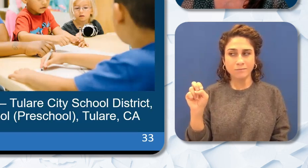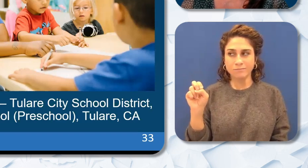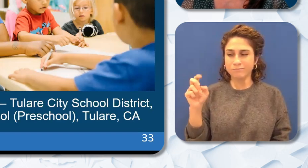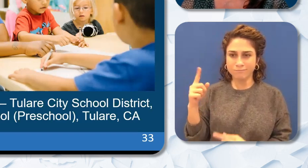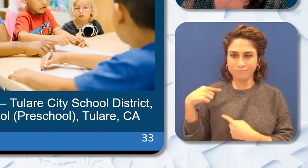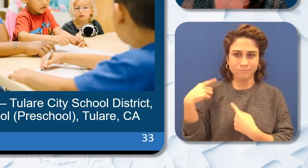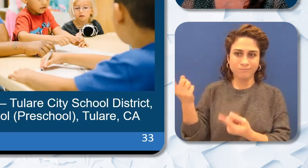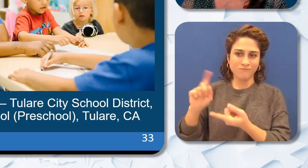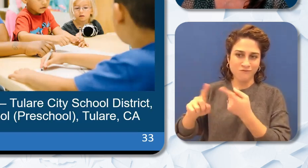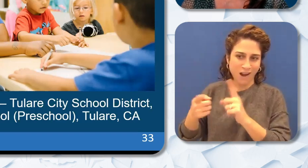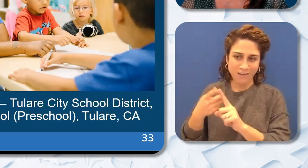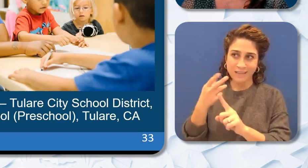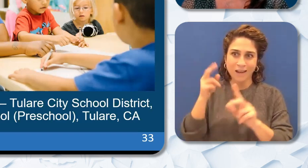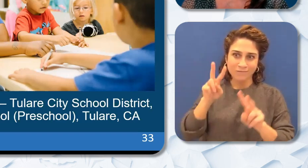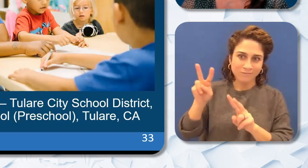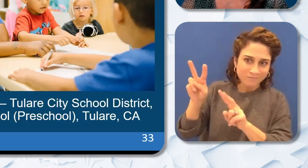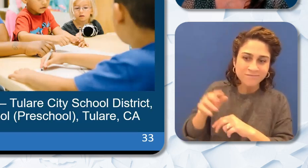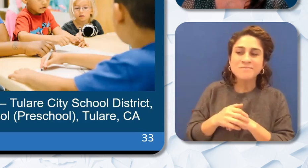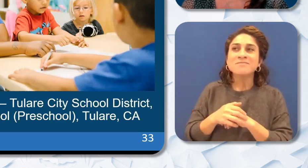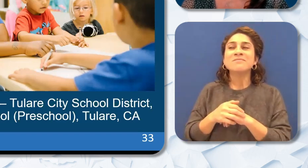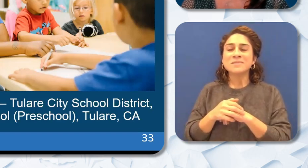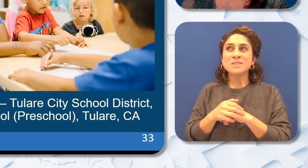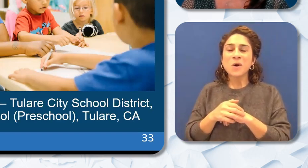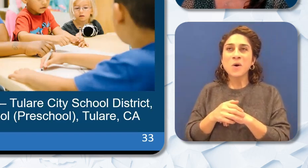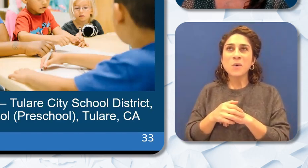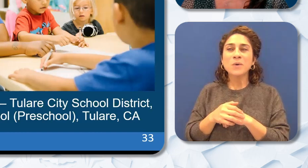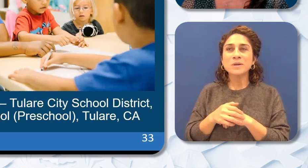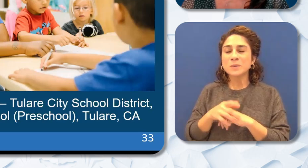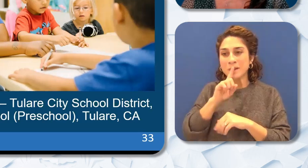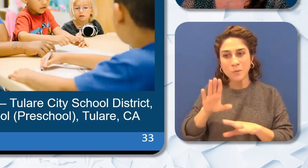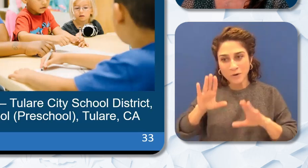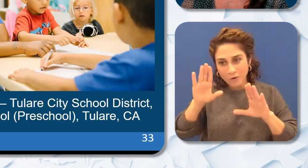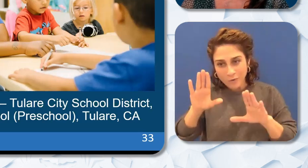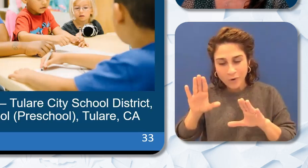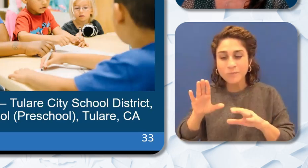back in the same space with you and to hear you was wonderful. And our panelists Adora Fisher